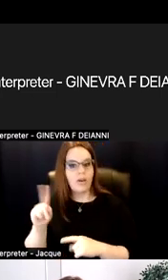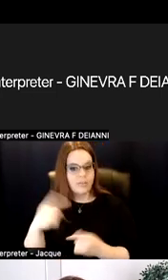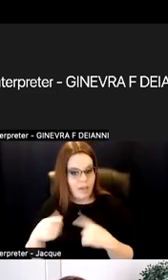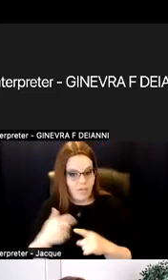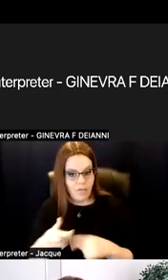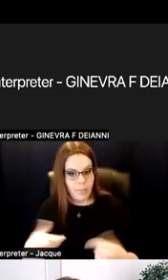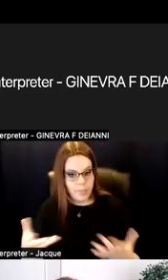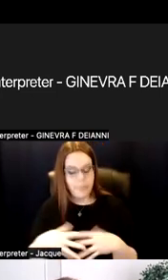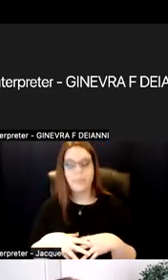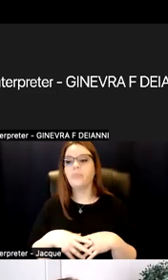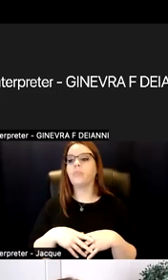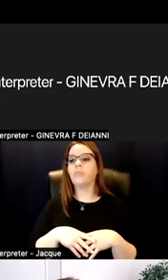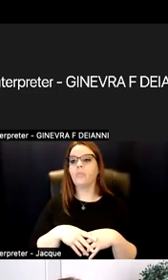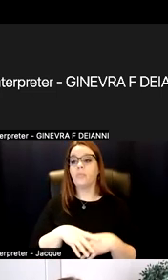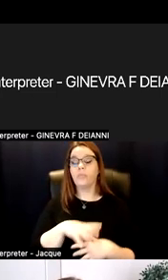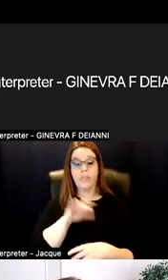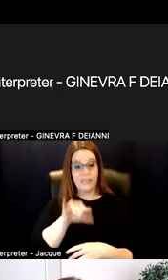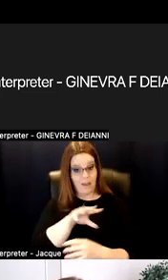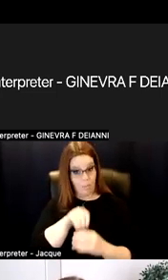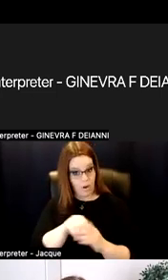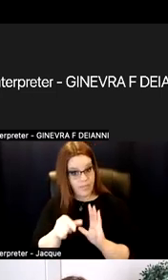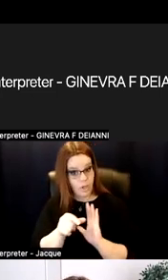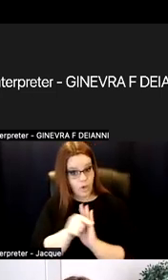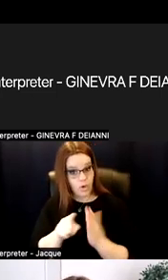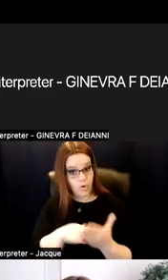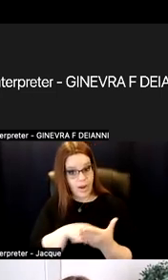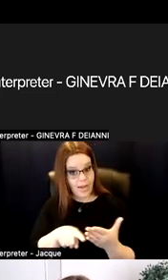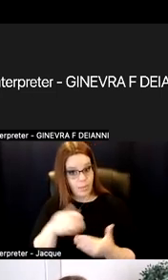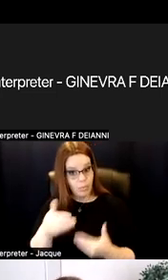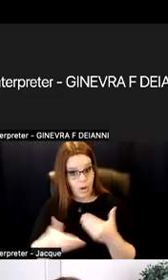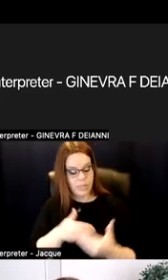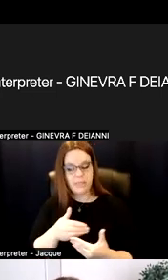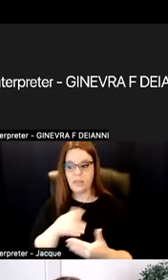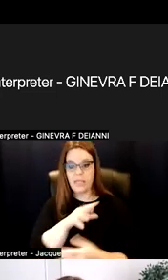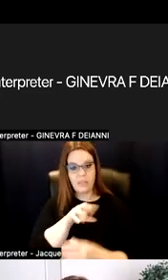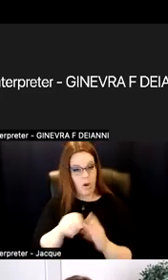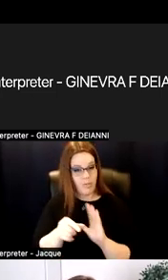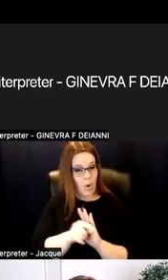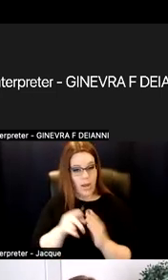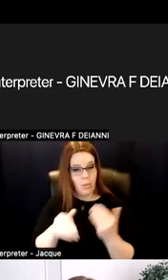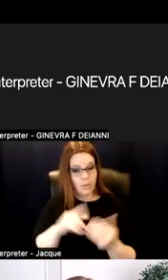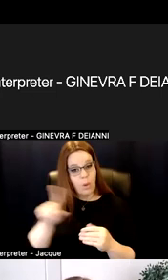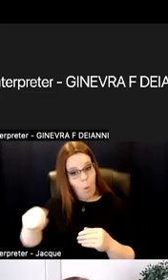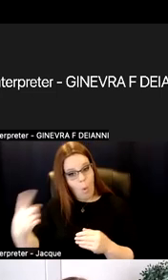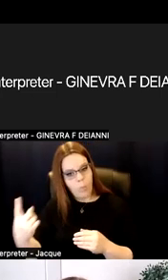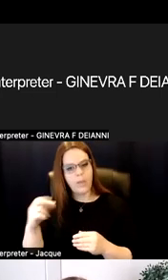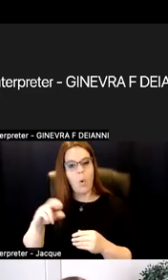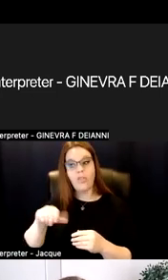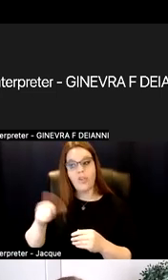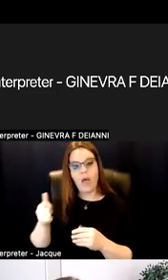Is it part of the grading process? Is it part of the grading process exclusively? Or are there other pieces where feedback happens that are not